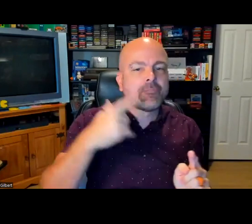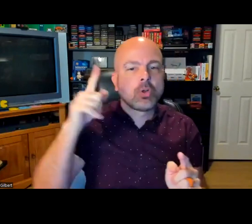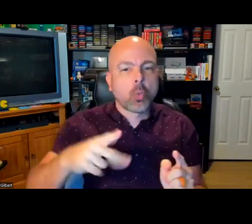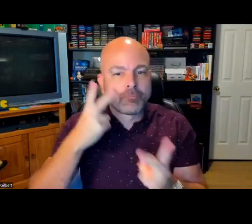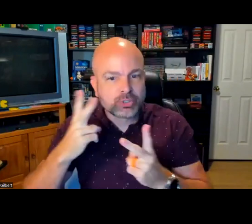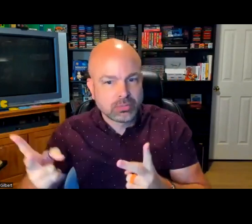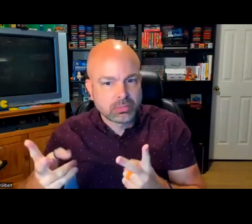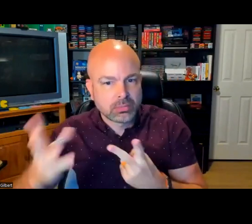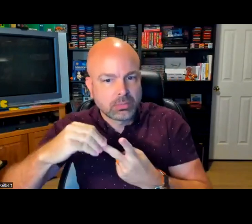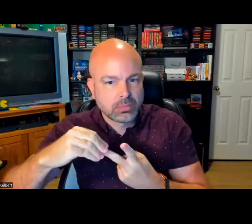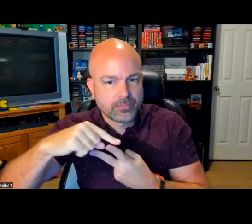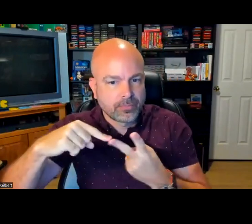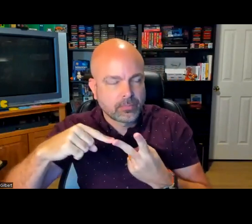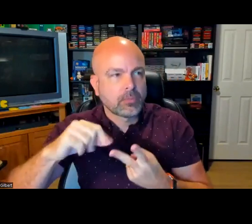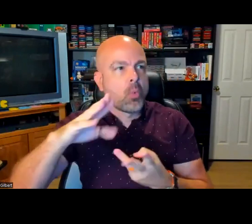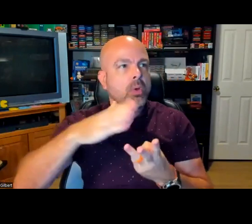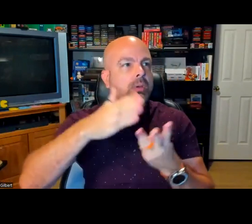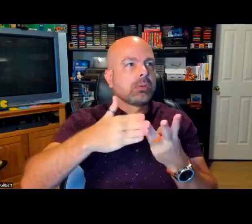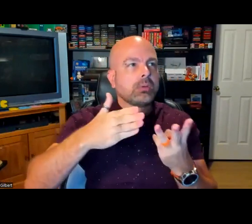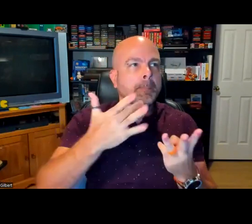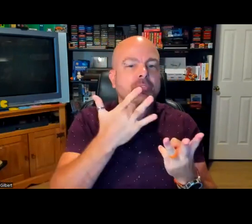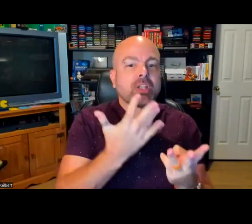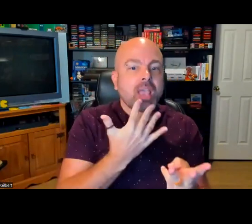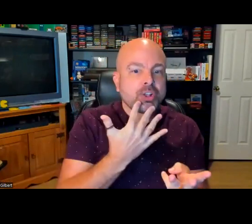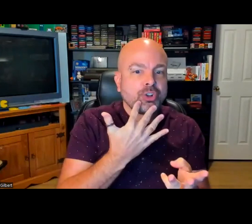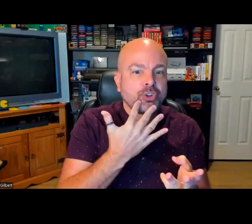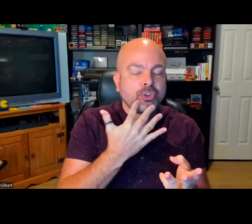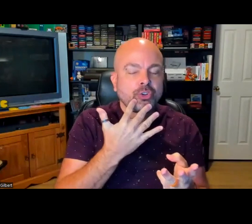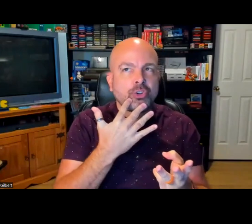be modified. You may have a Deaf person who also has low vision.